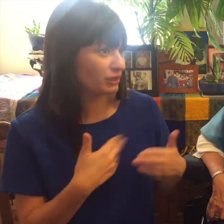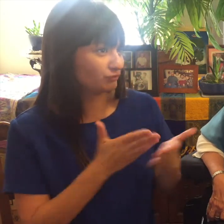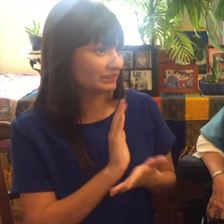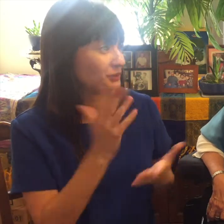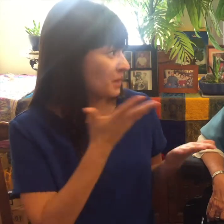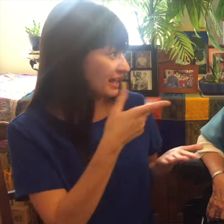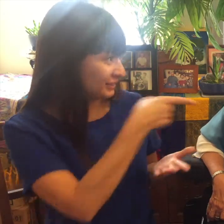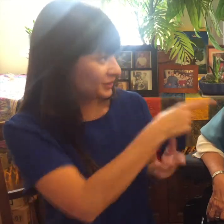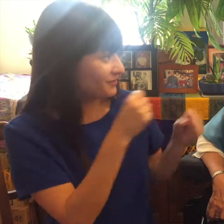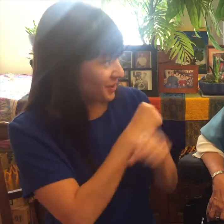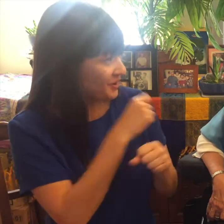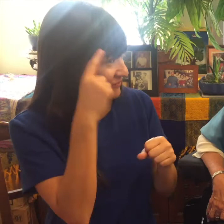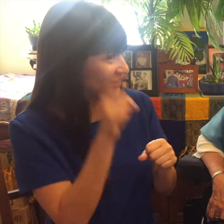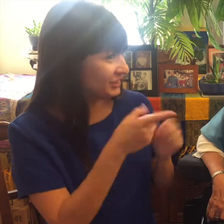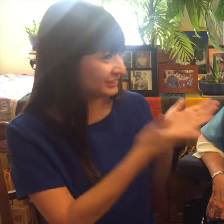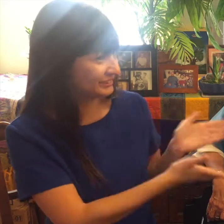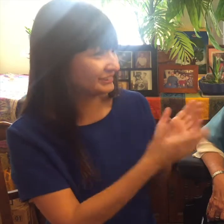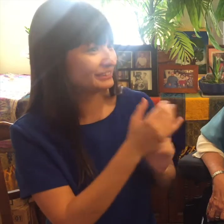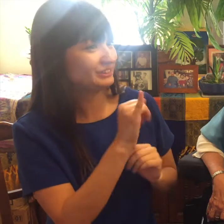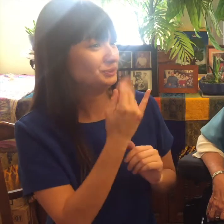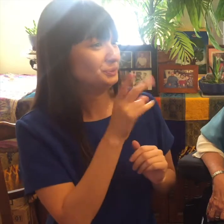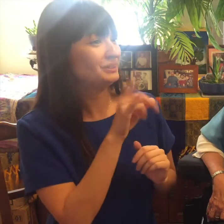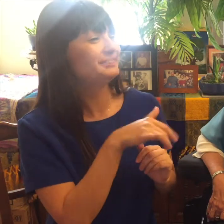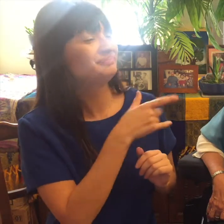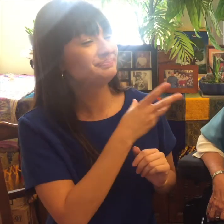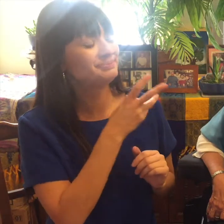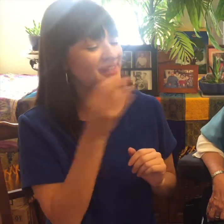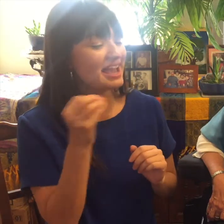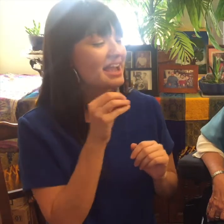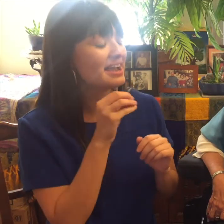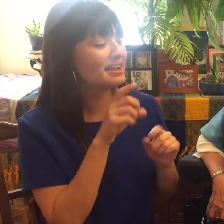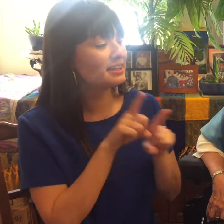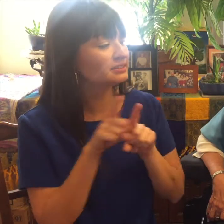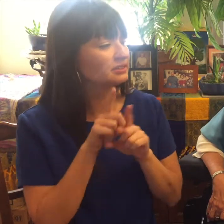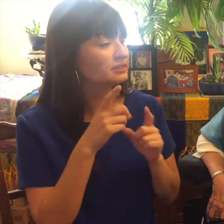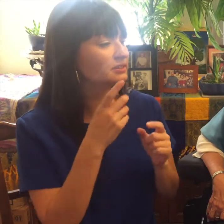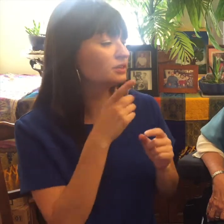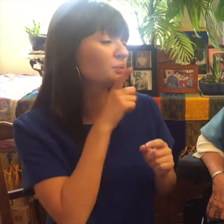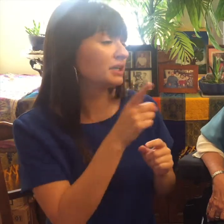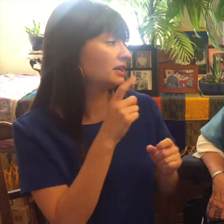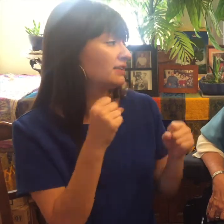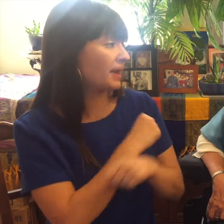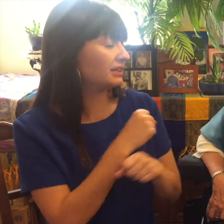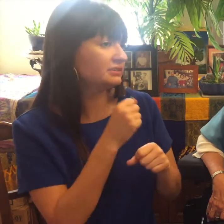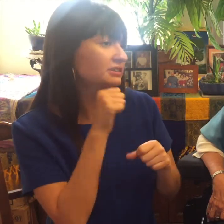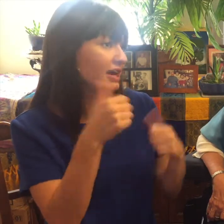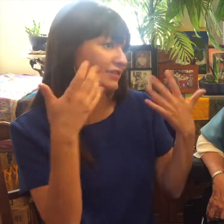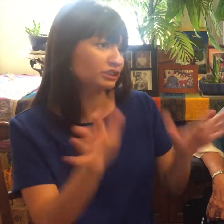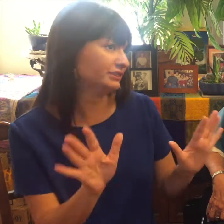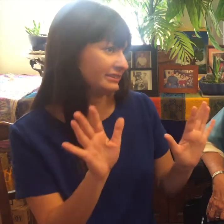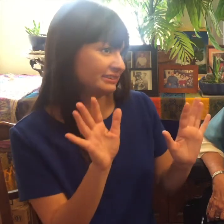and to have several civil human rights which is what you've fought for and the